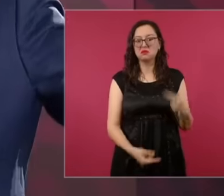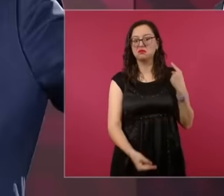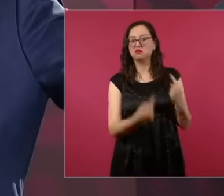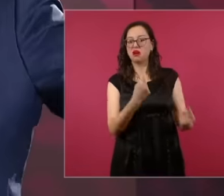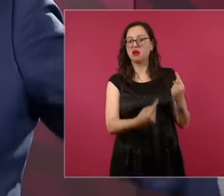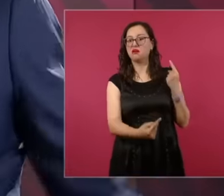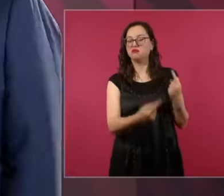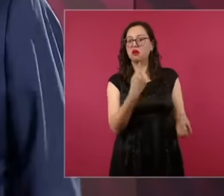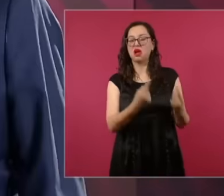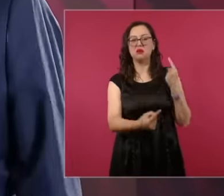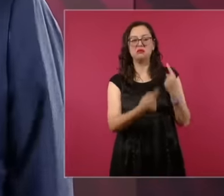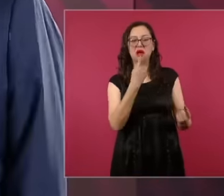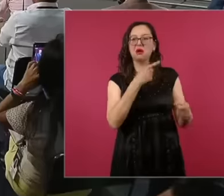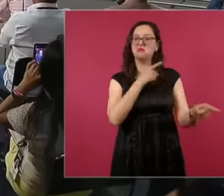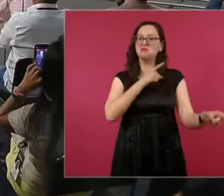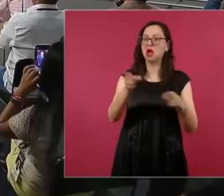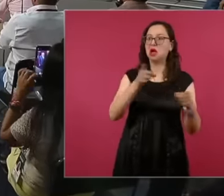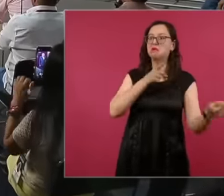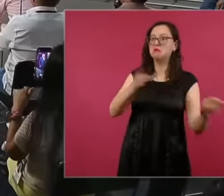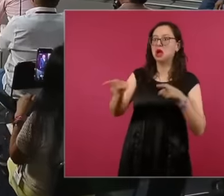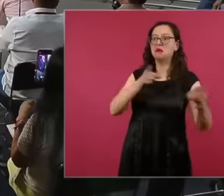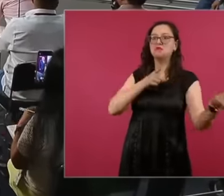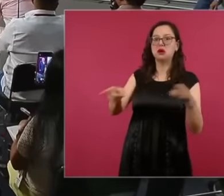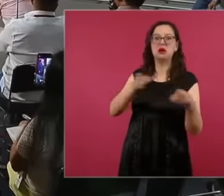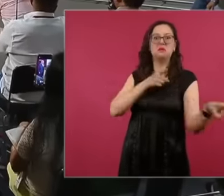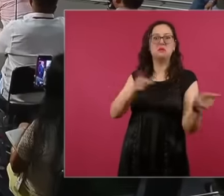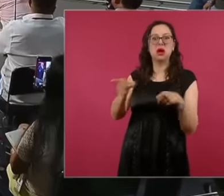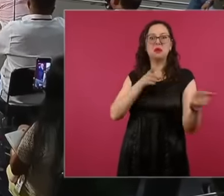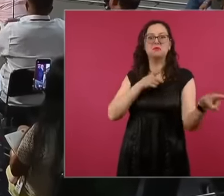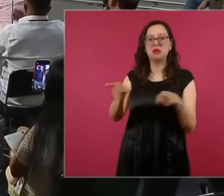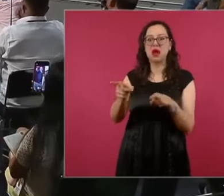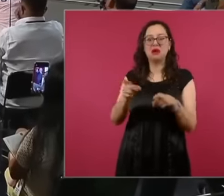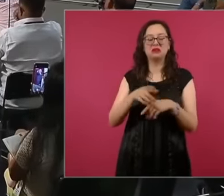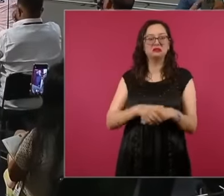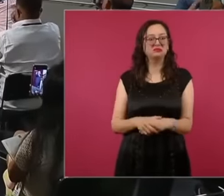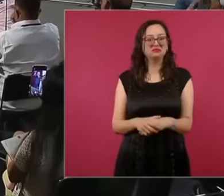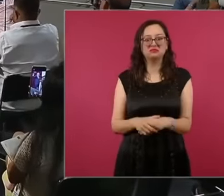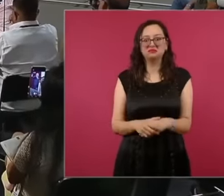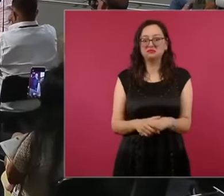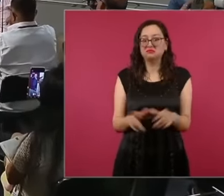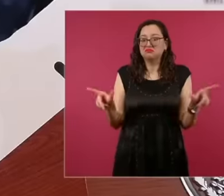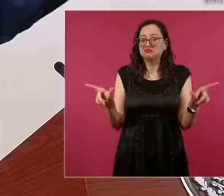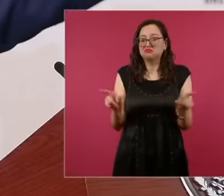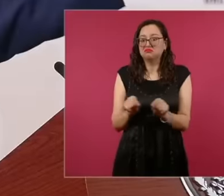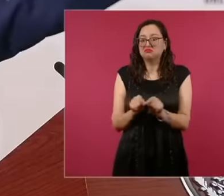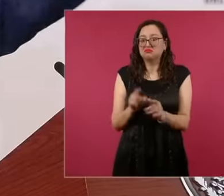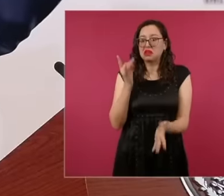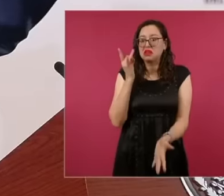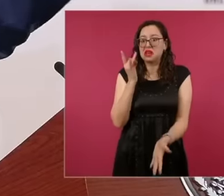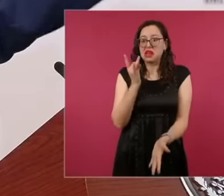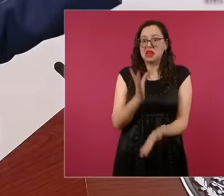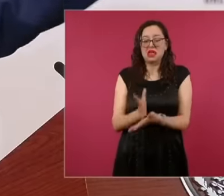reports with